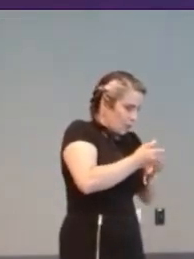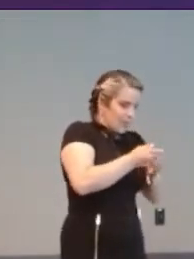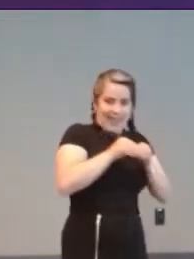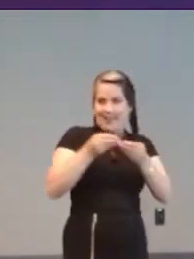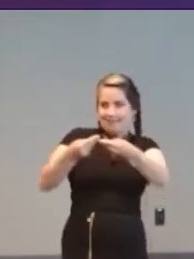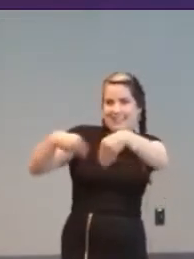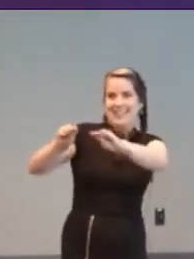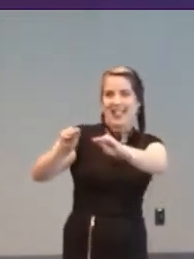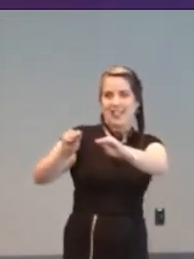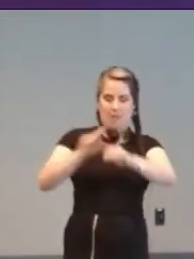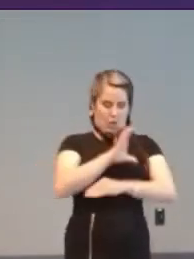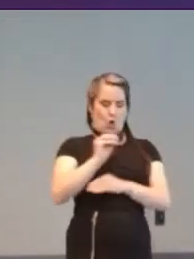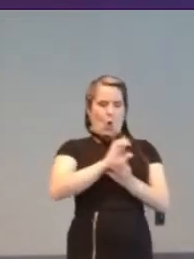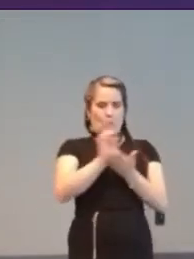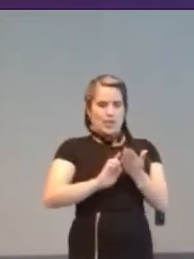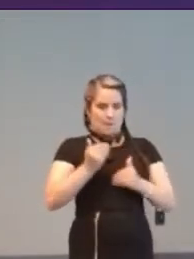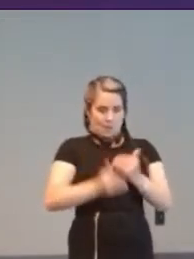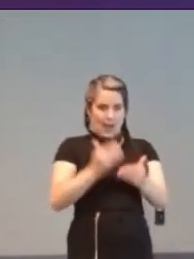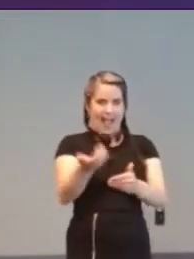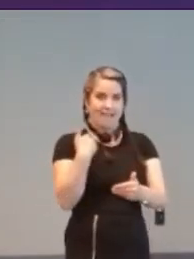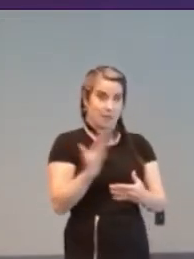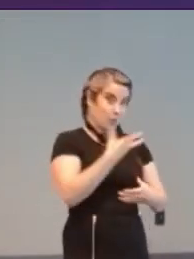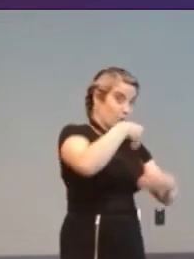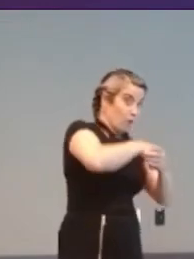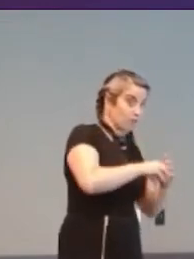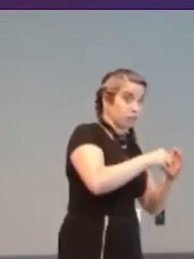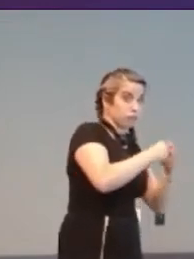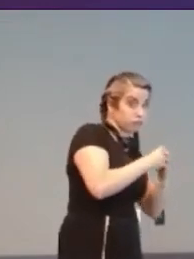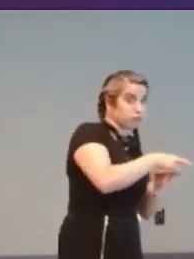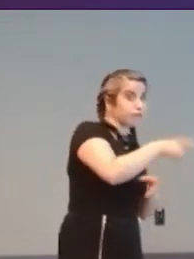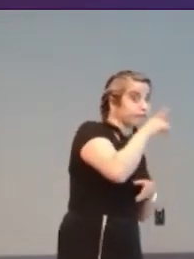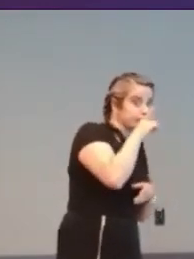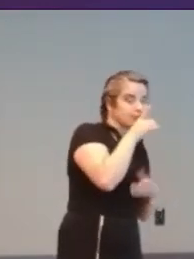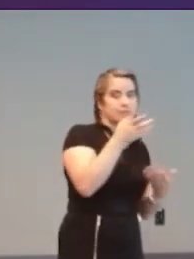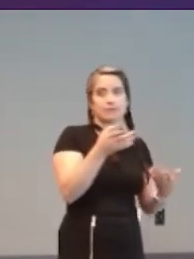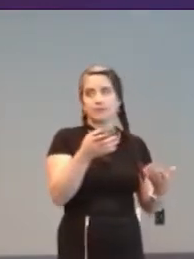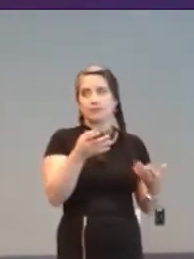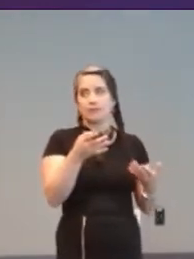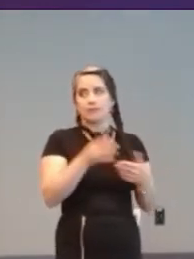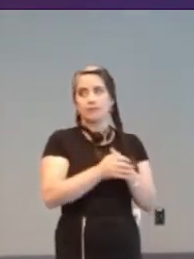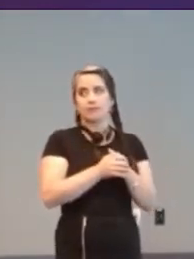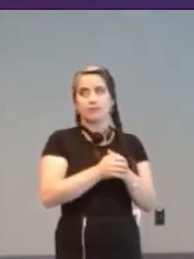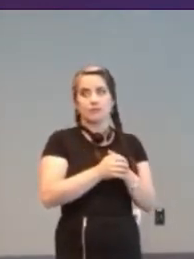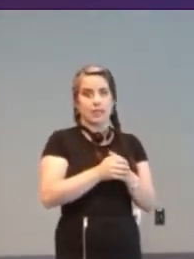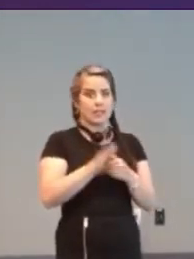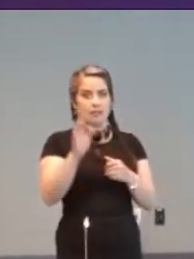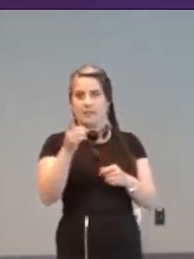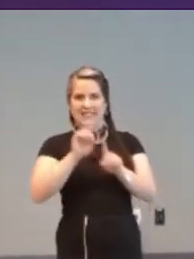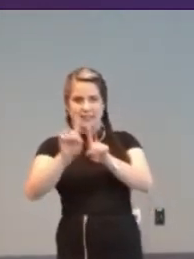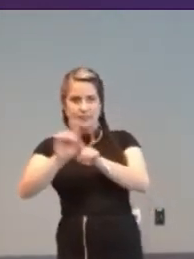co-design process involving people with disabilities when they develop some of those feature that you showed us?